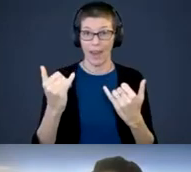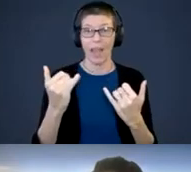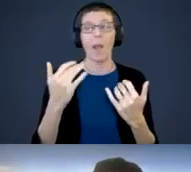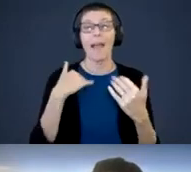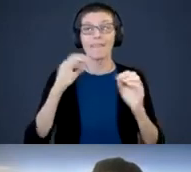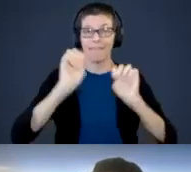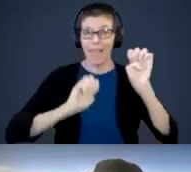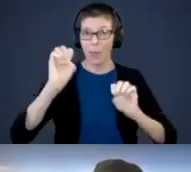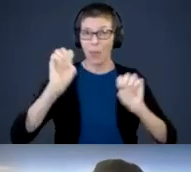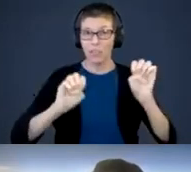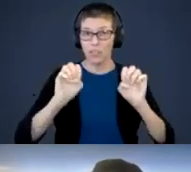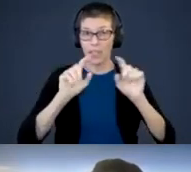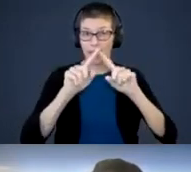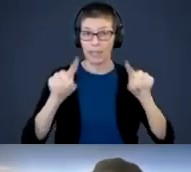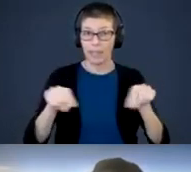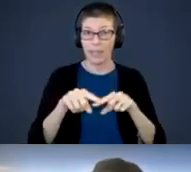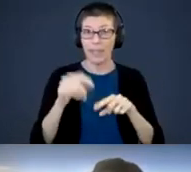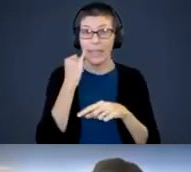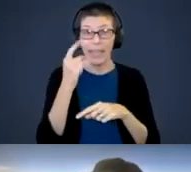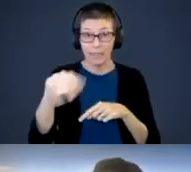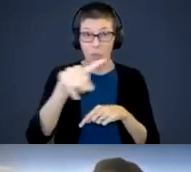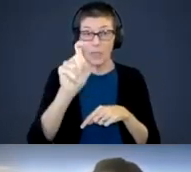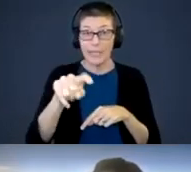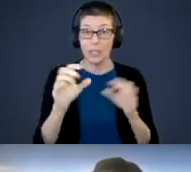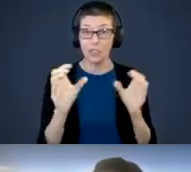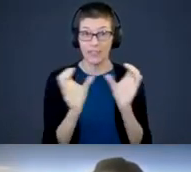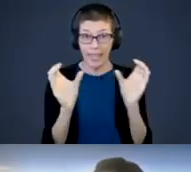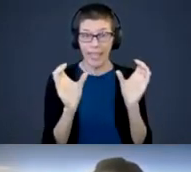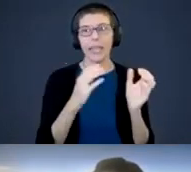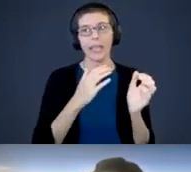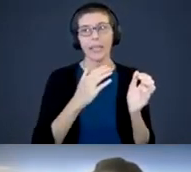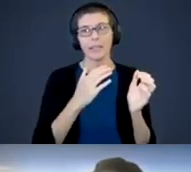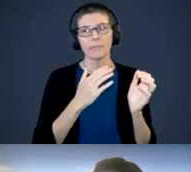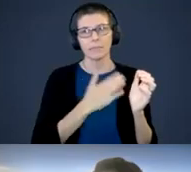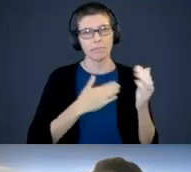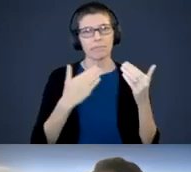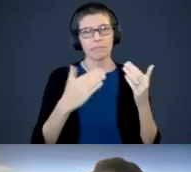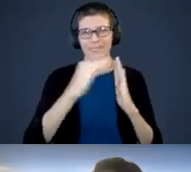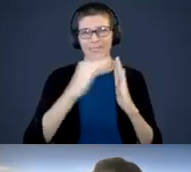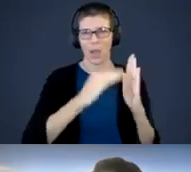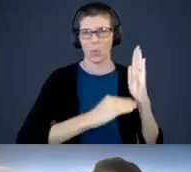If anybody does need a certification, fill out the very end, they will ask you for an email